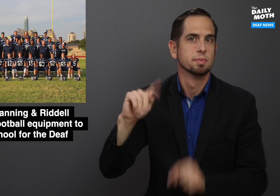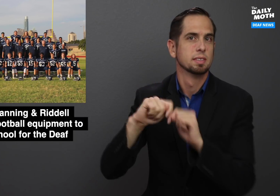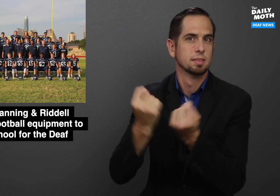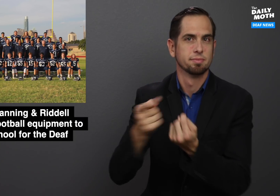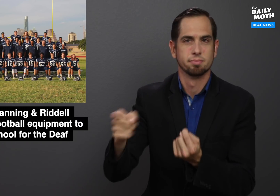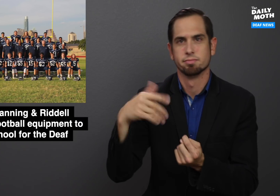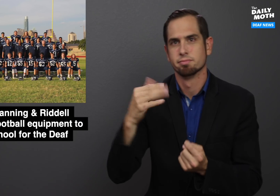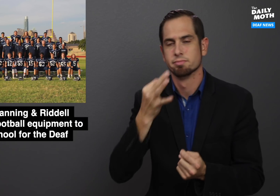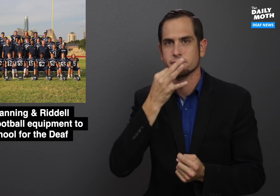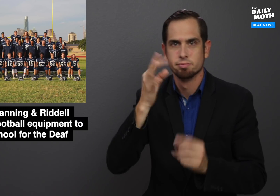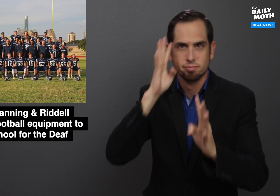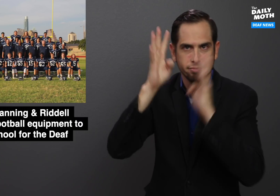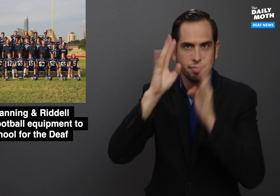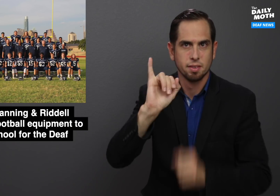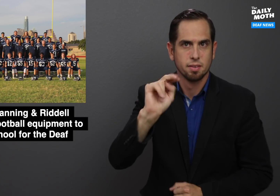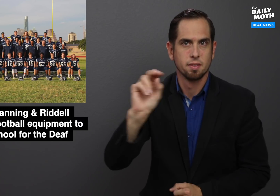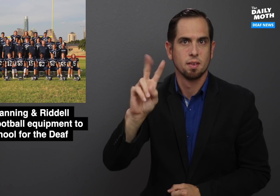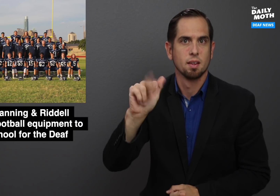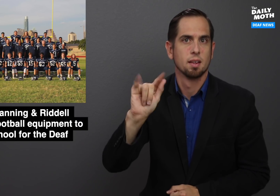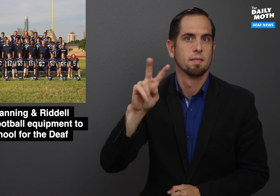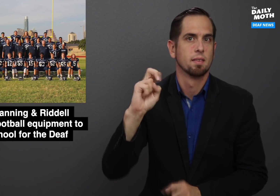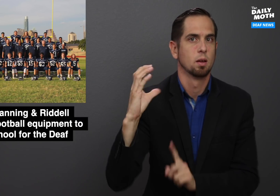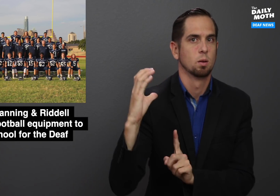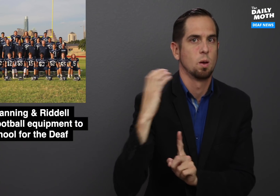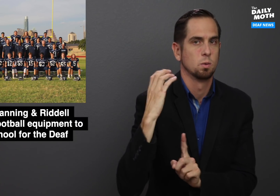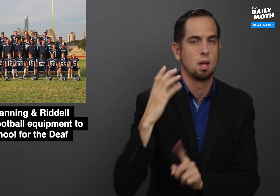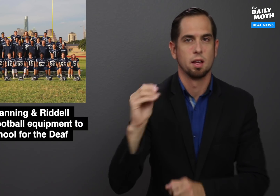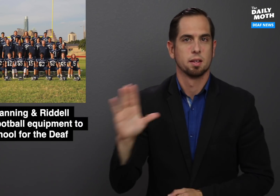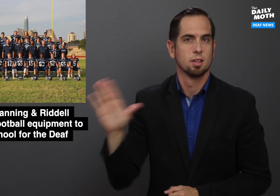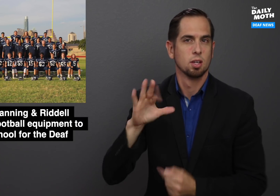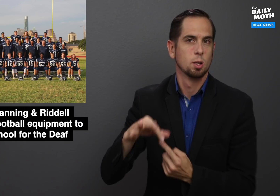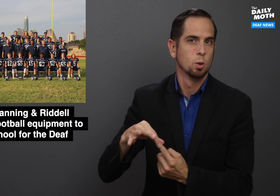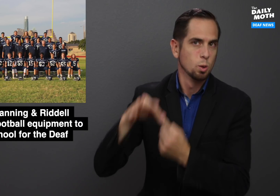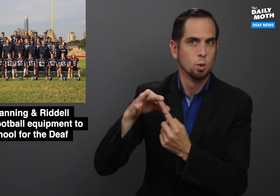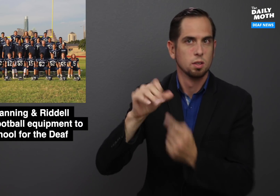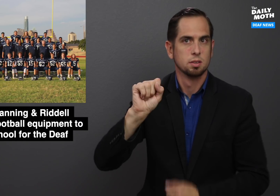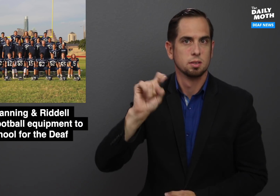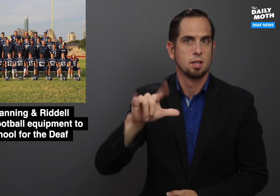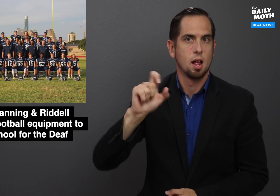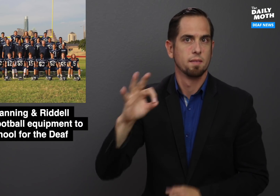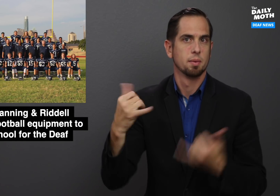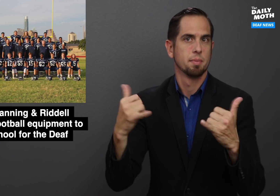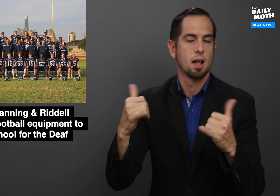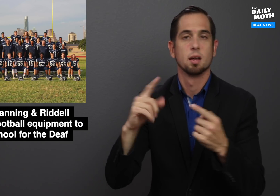team's innovative coaching and their unique style of play